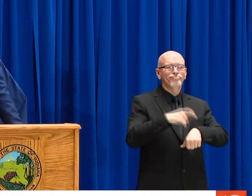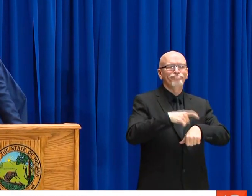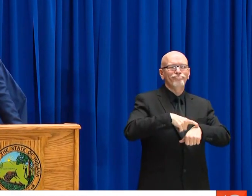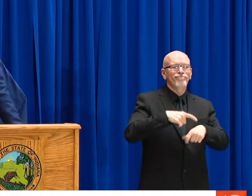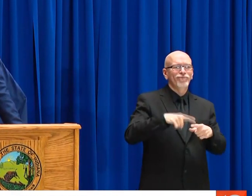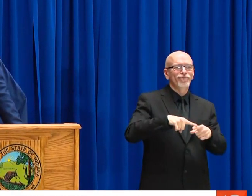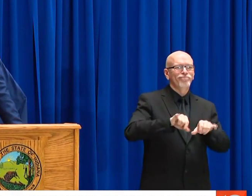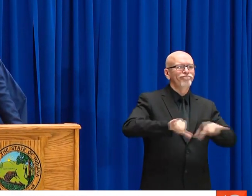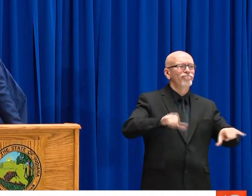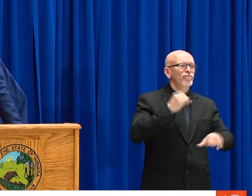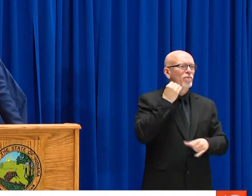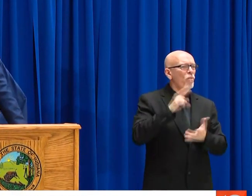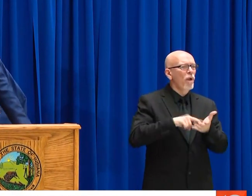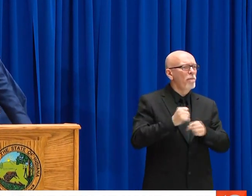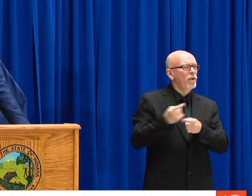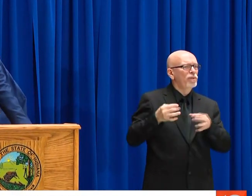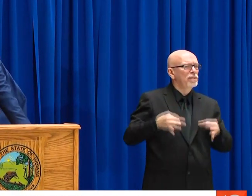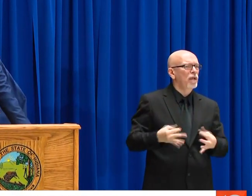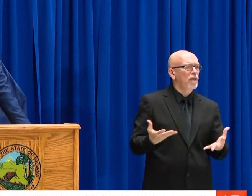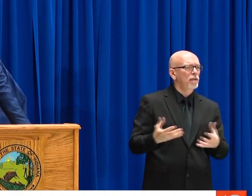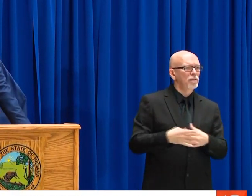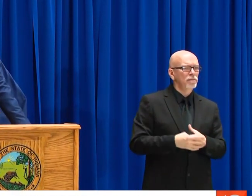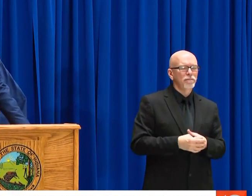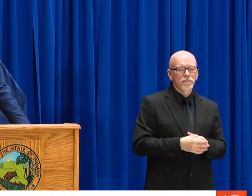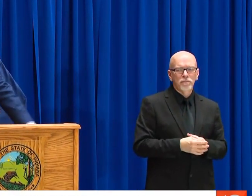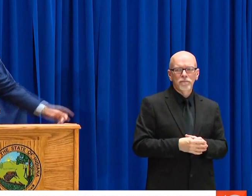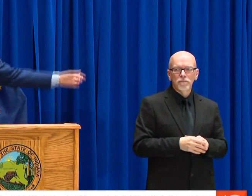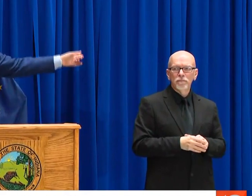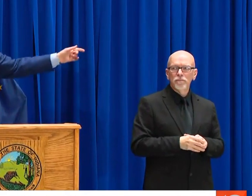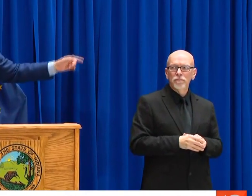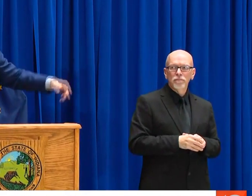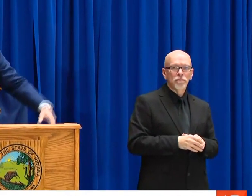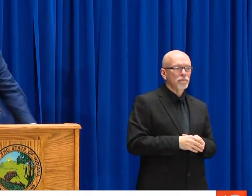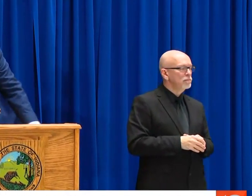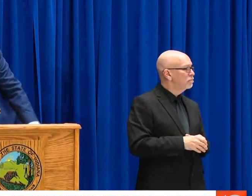OBVIOUSLY THAT'S CHANGED, WHAT DO YOU, DR. BOX IN THE